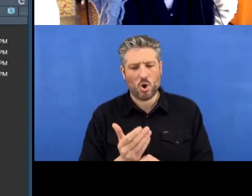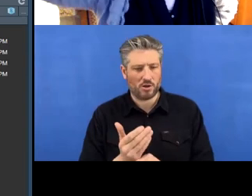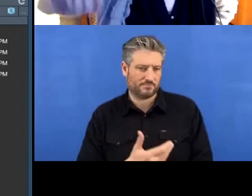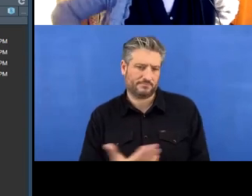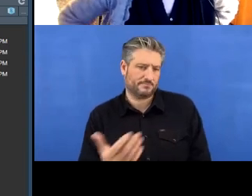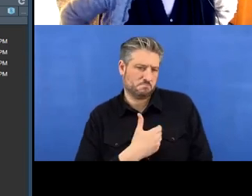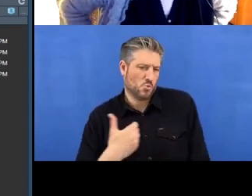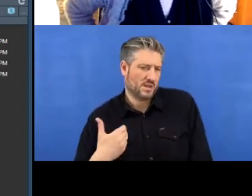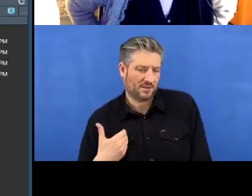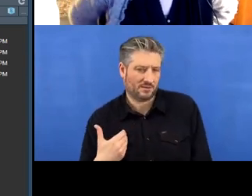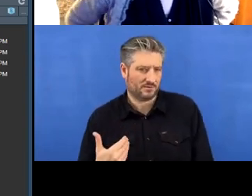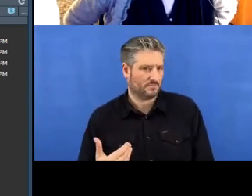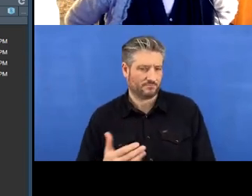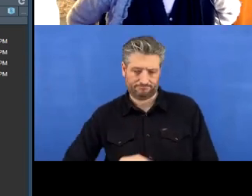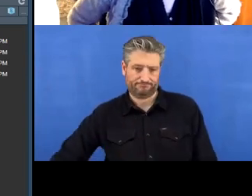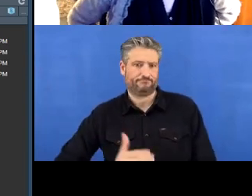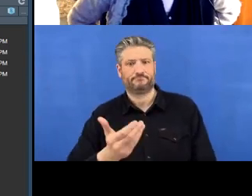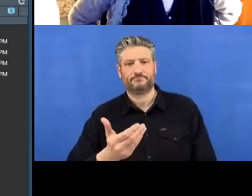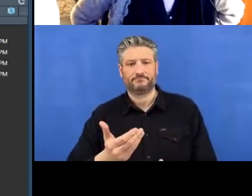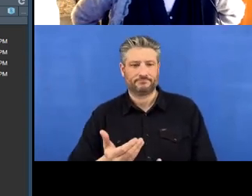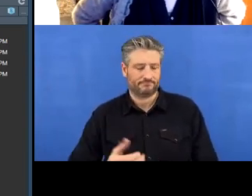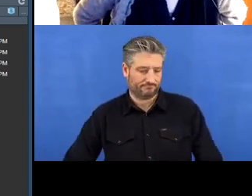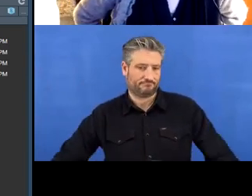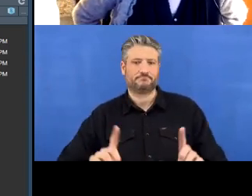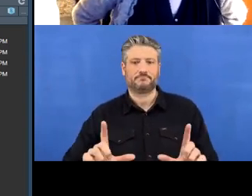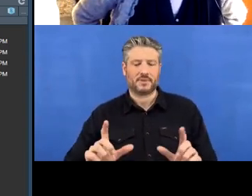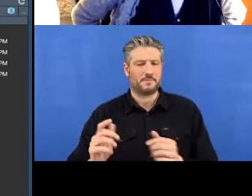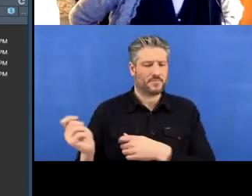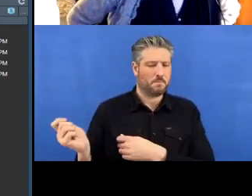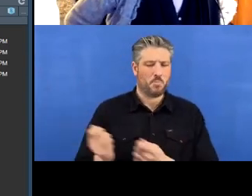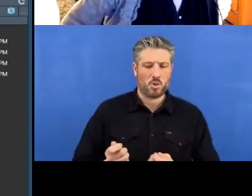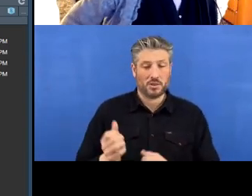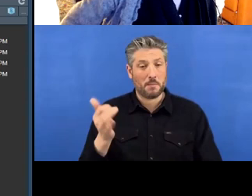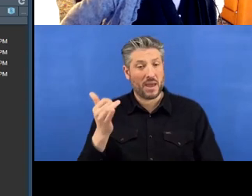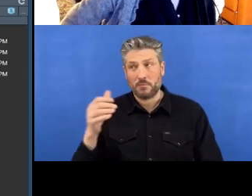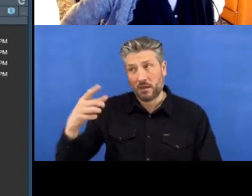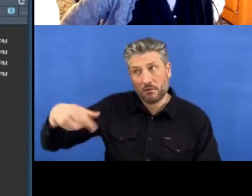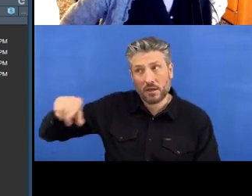people's changes. I think generally Git also is kind of clever and notices that